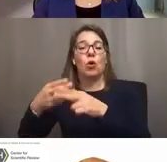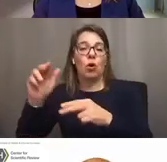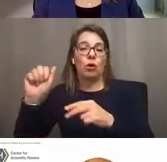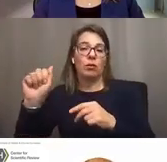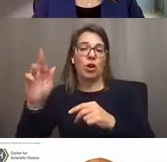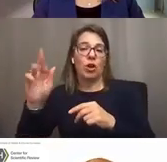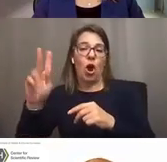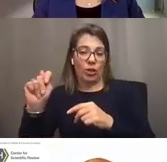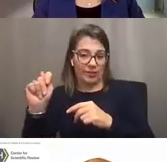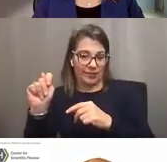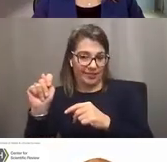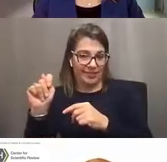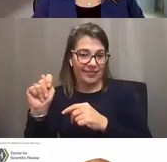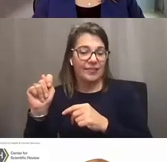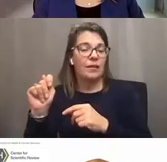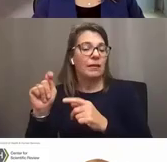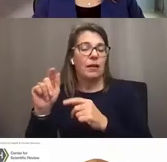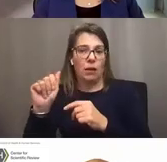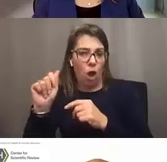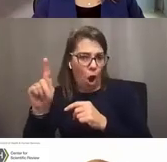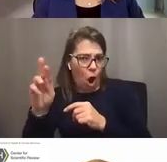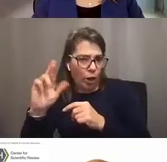And I'll touch on ART again in a moment. Next slide, please.